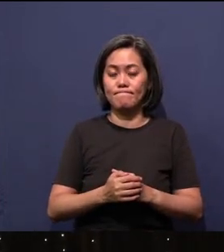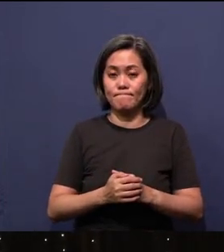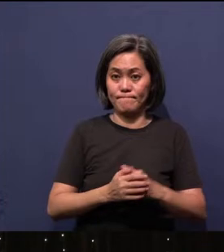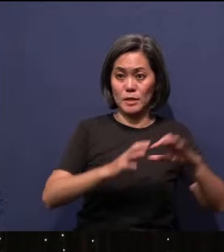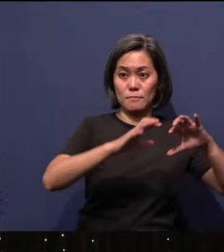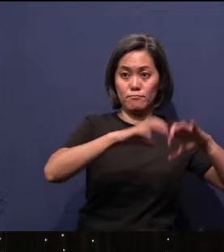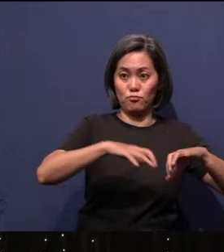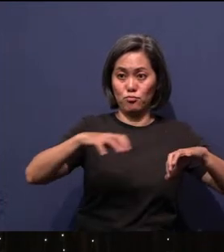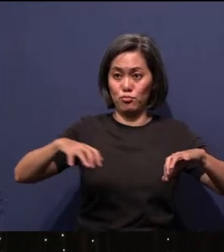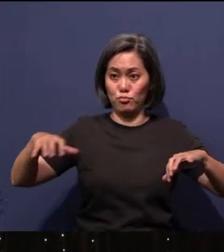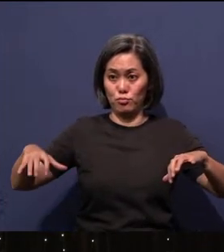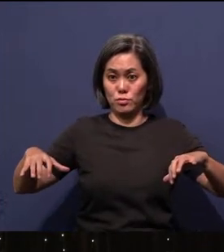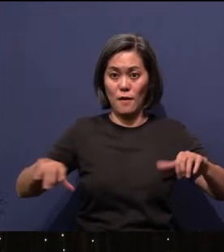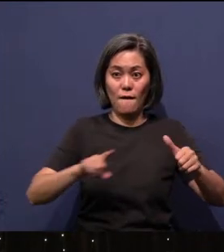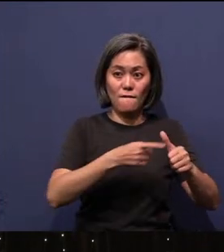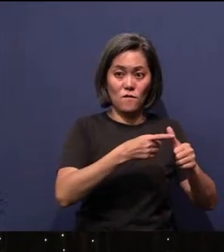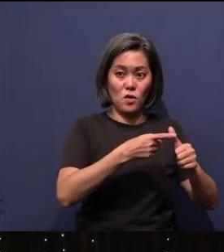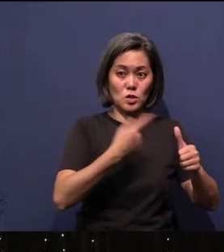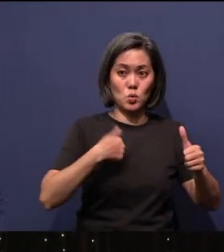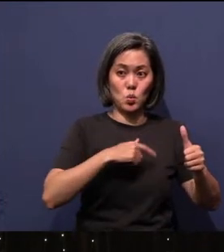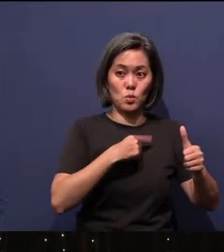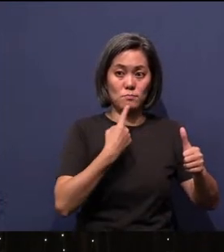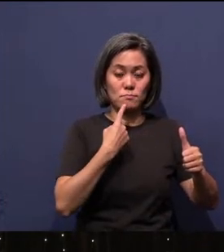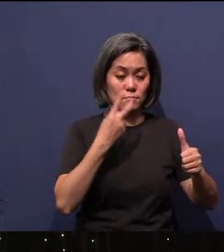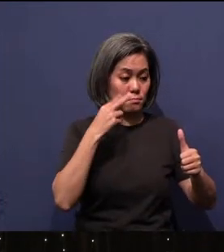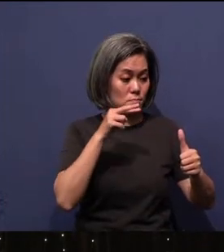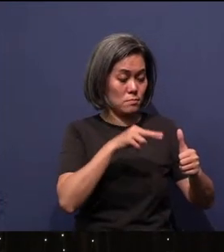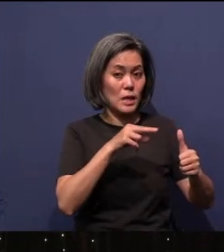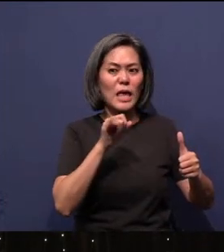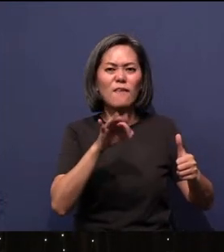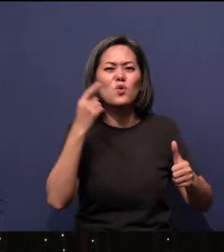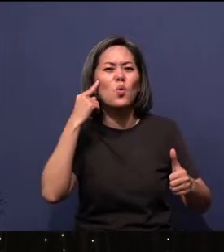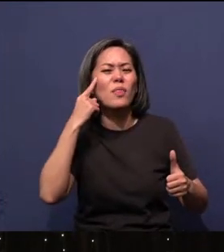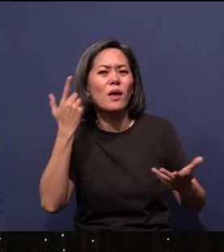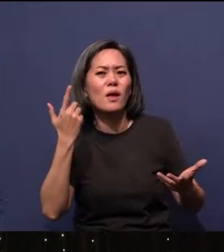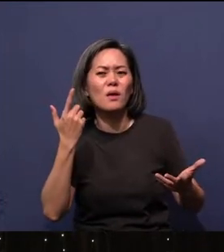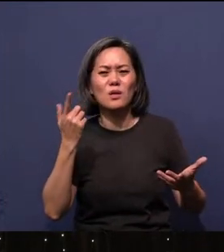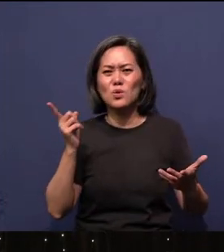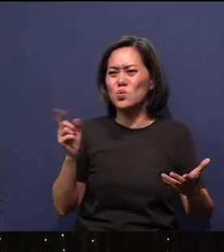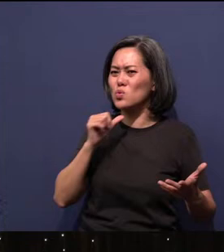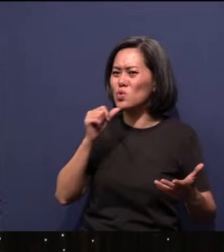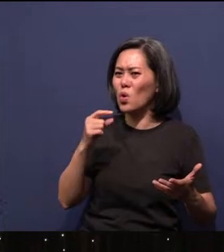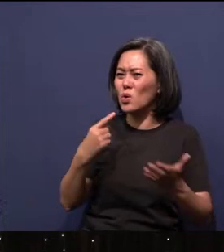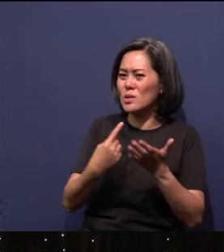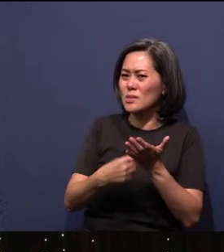four sections. The first year we're going to look at…oh, if you're wondering, aren't you going to talk about… today's sermon